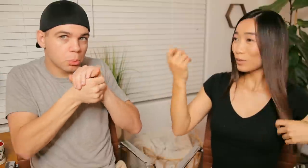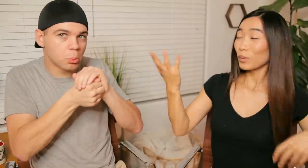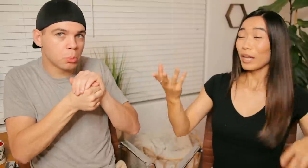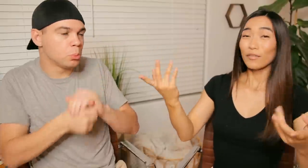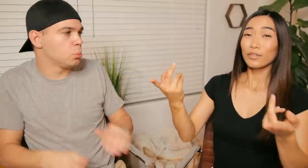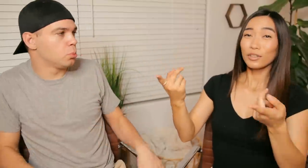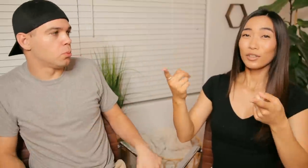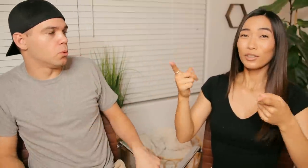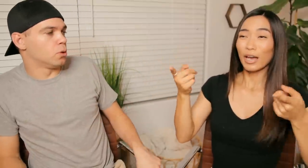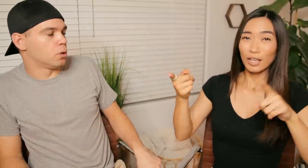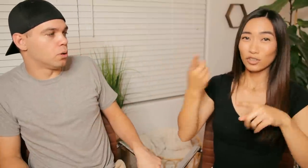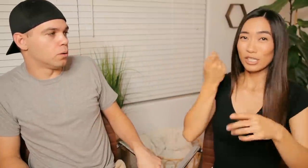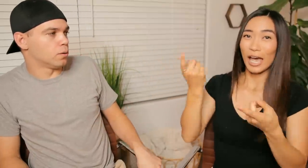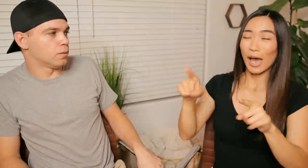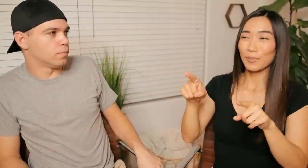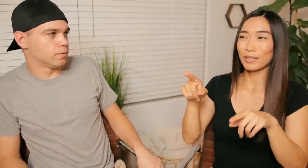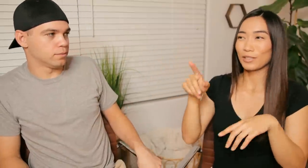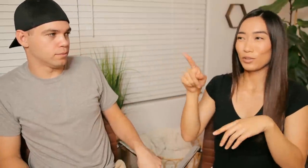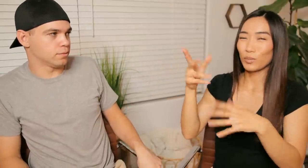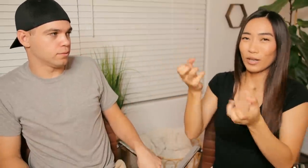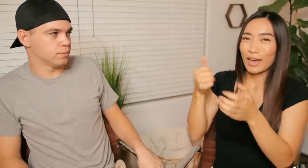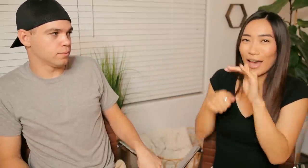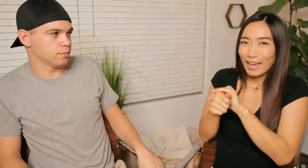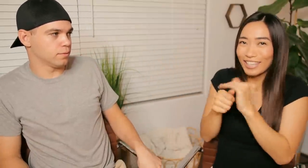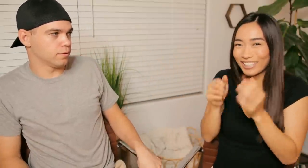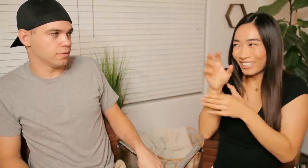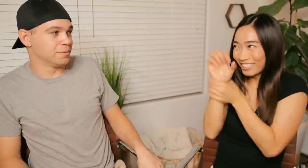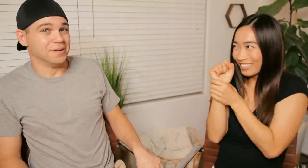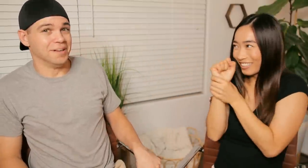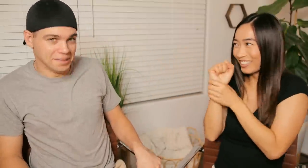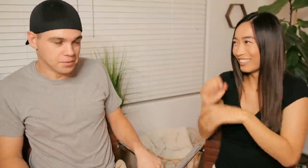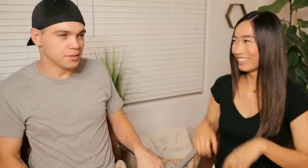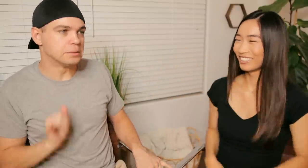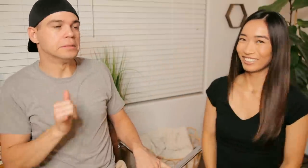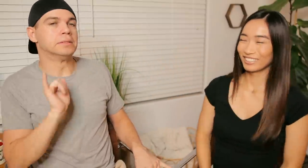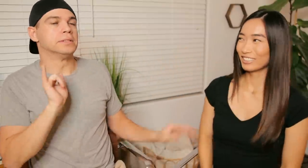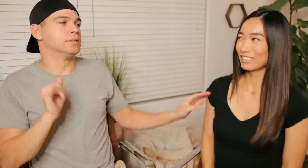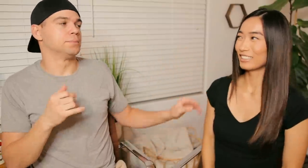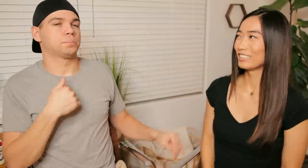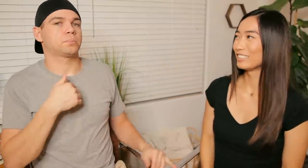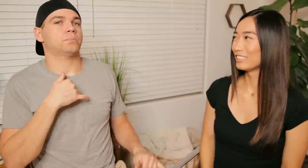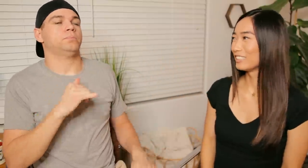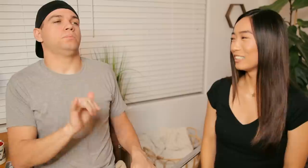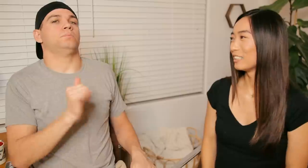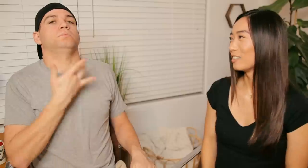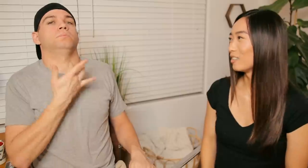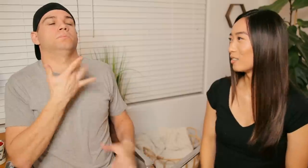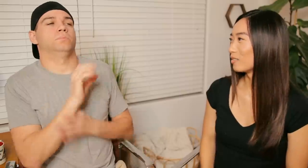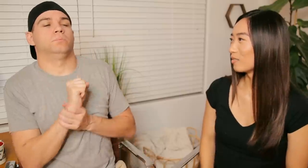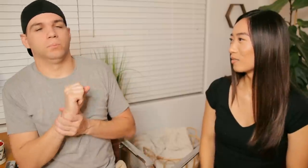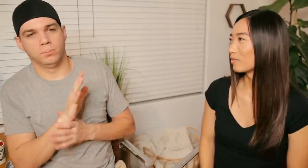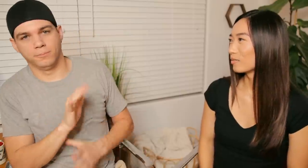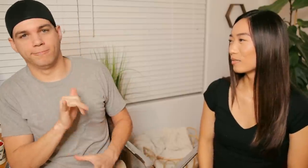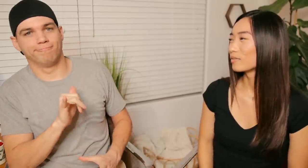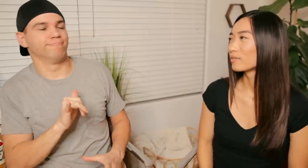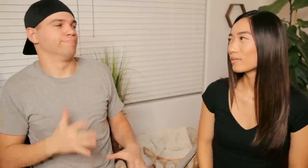E: BECause whatever just happened you want to hide R: Oh my bad, my mistake,I turtle neck